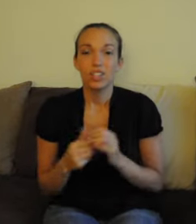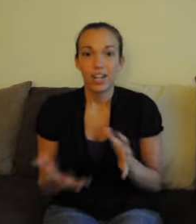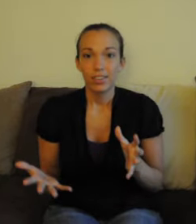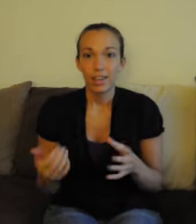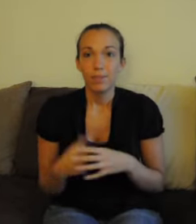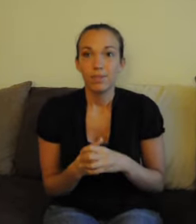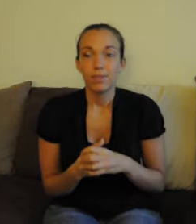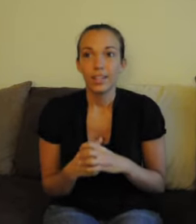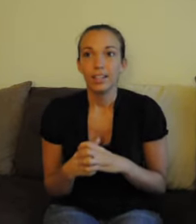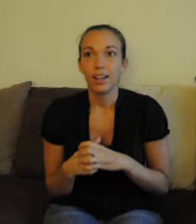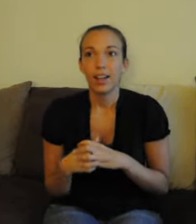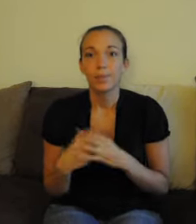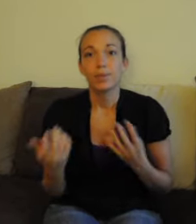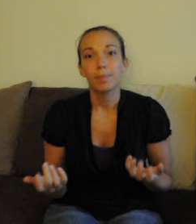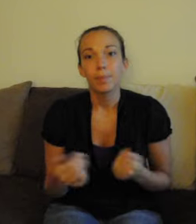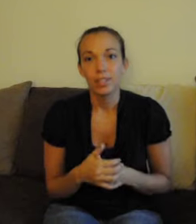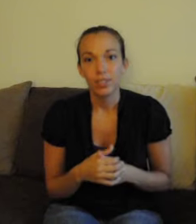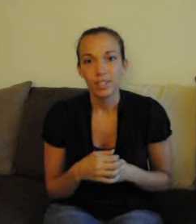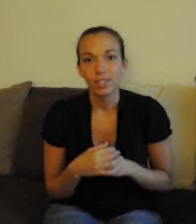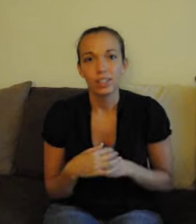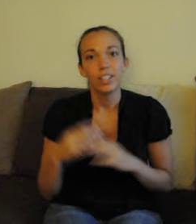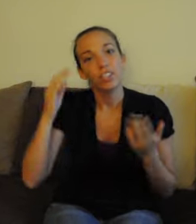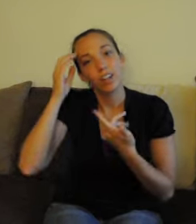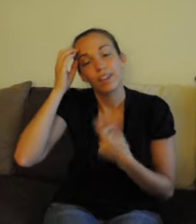share them if you know someone who may be interested in learning